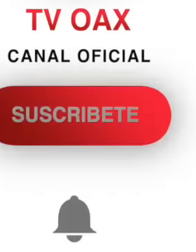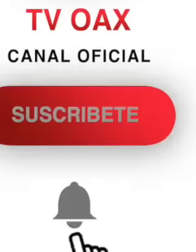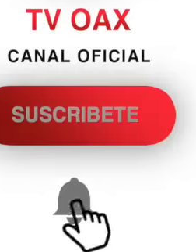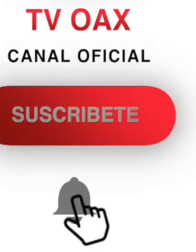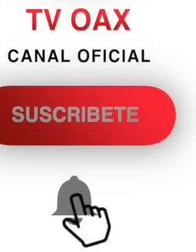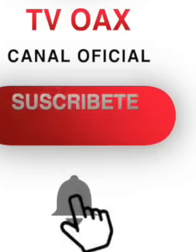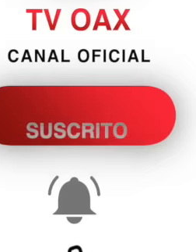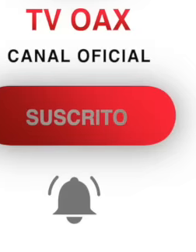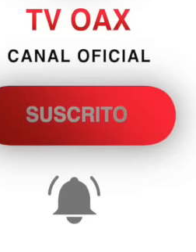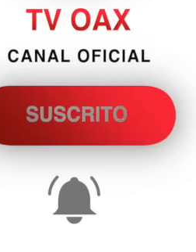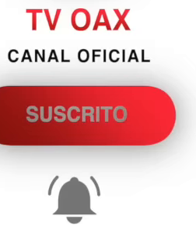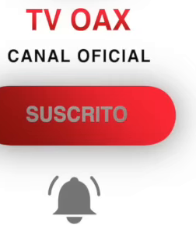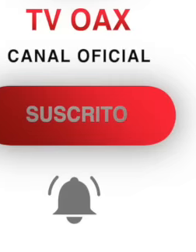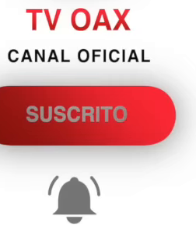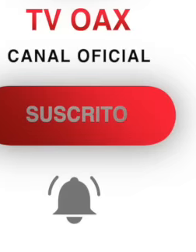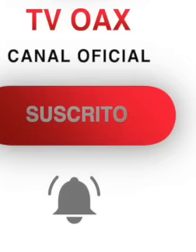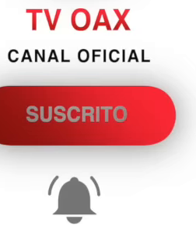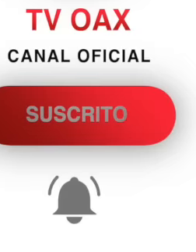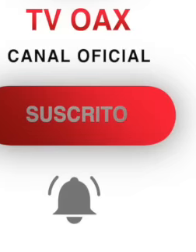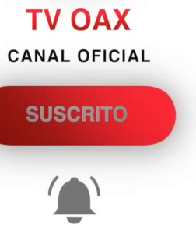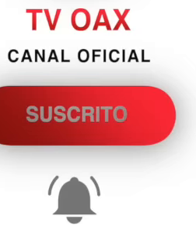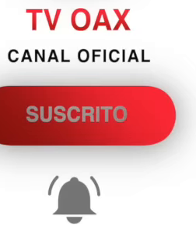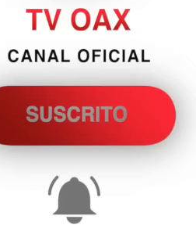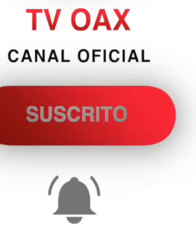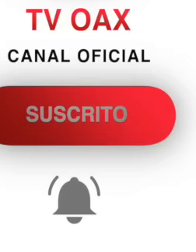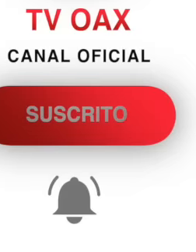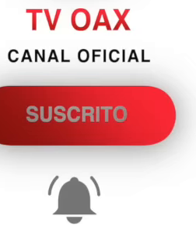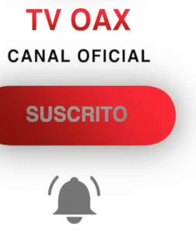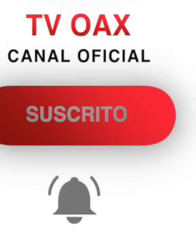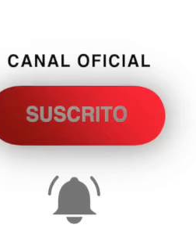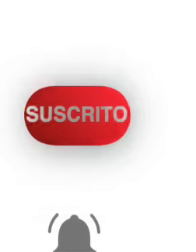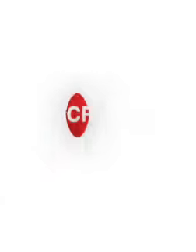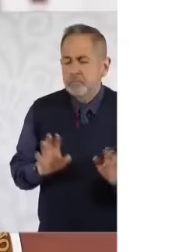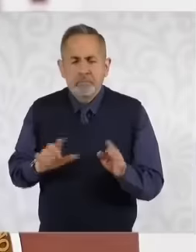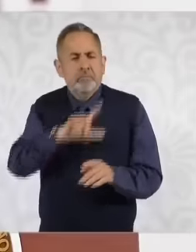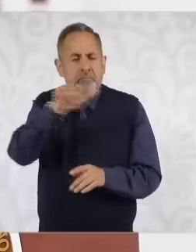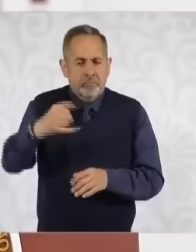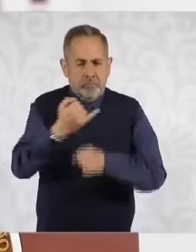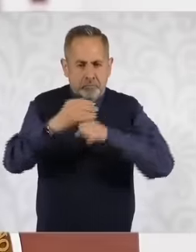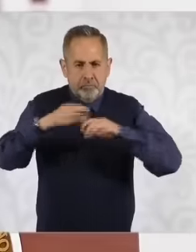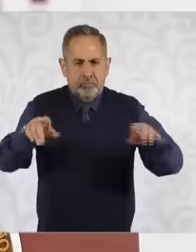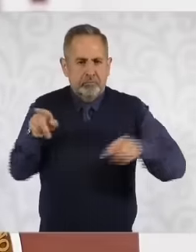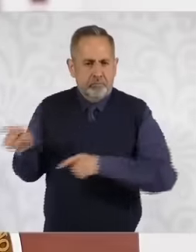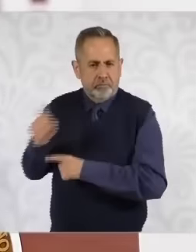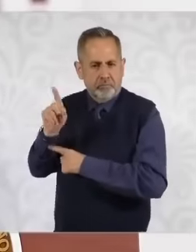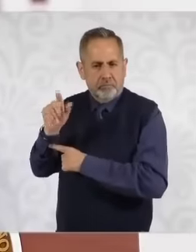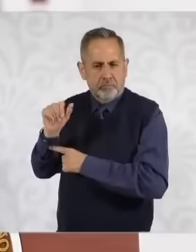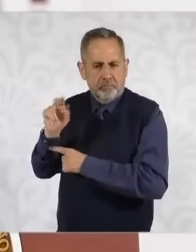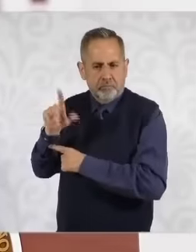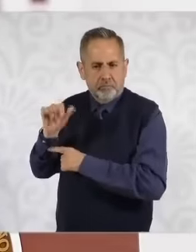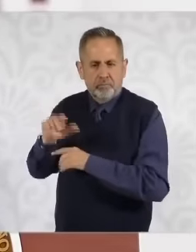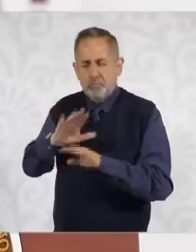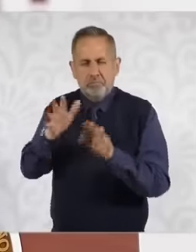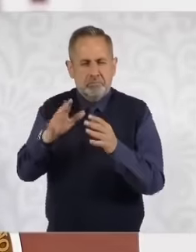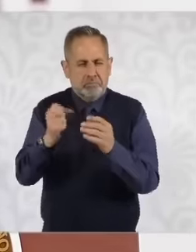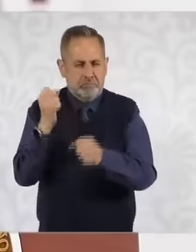Sunday as Paulina informed you it will be more or less early